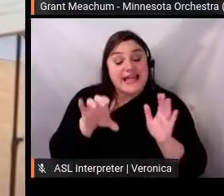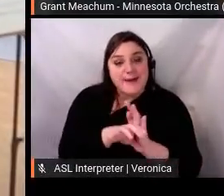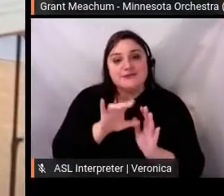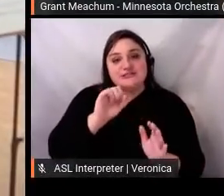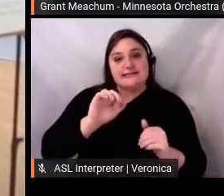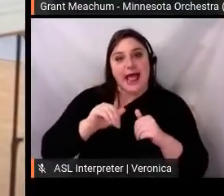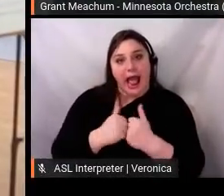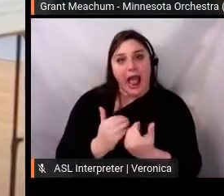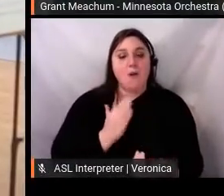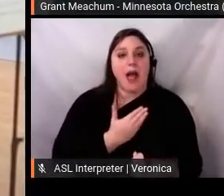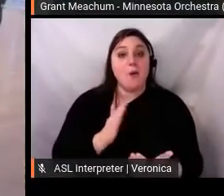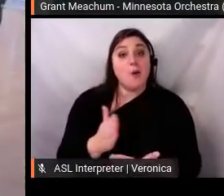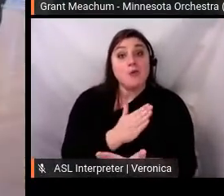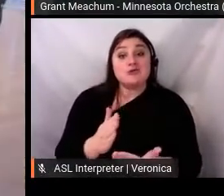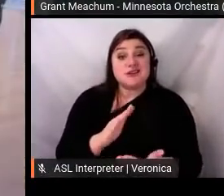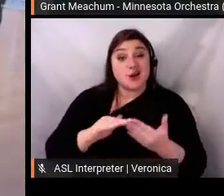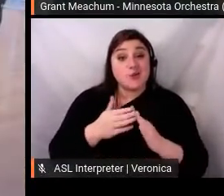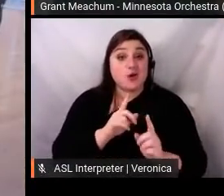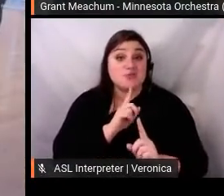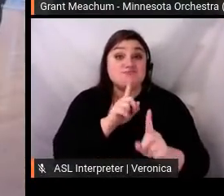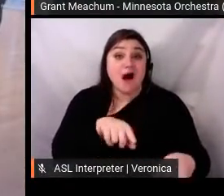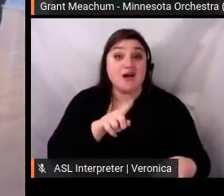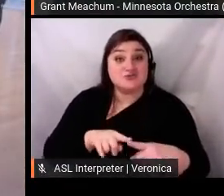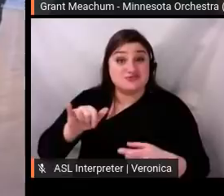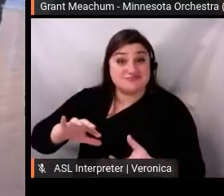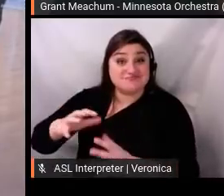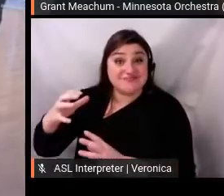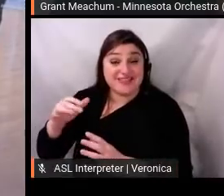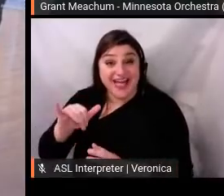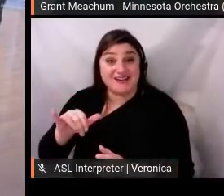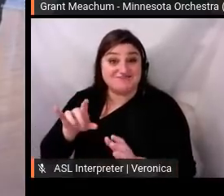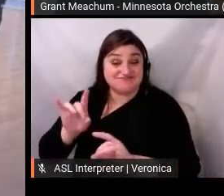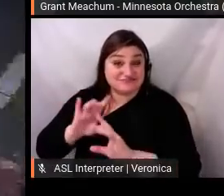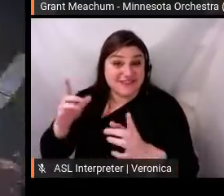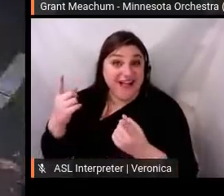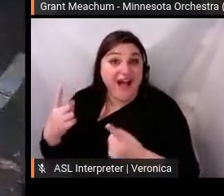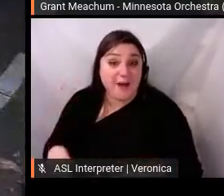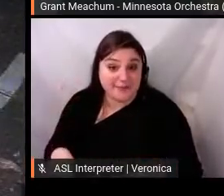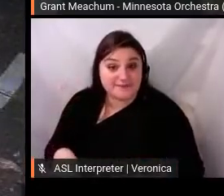as well as images taken by a staff photographer from peaceful protests